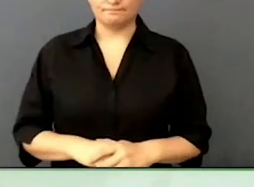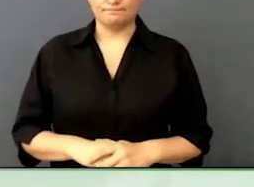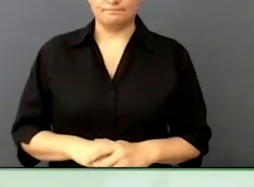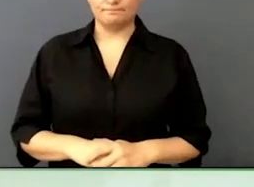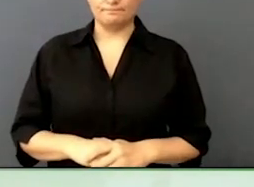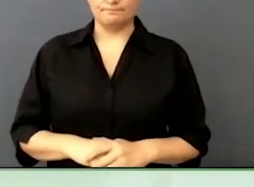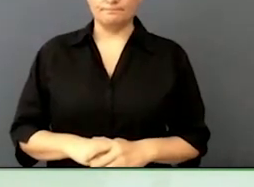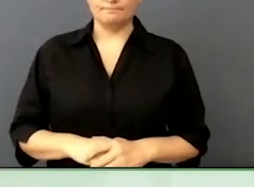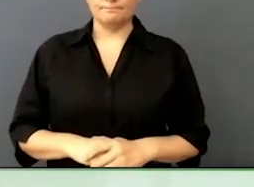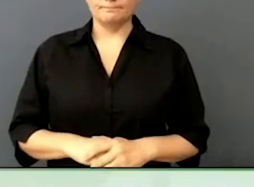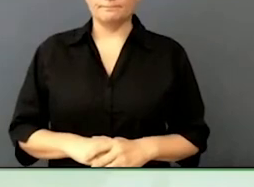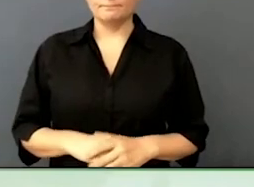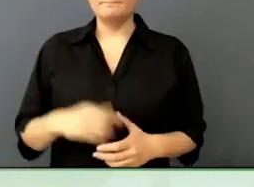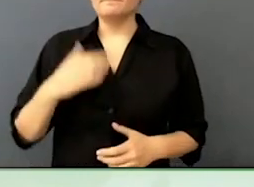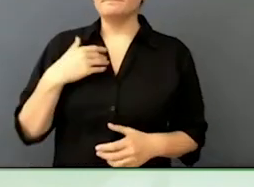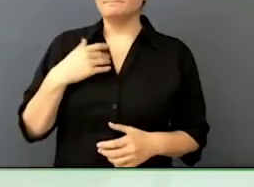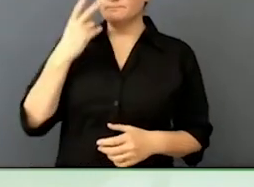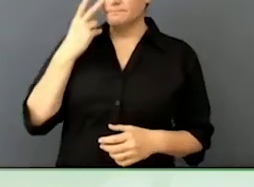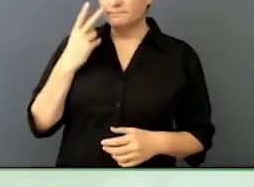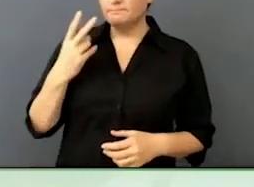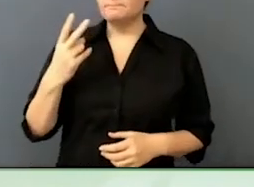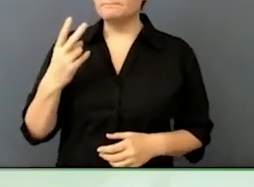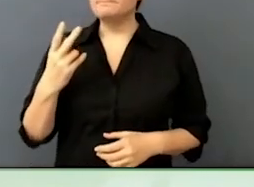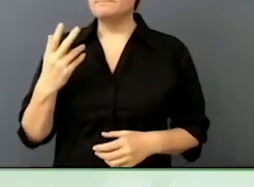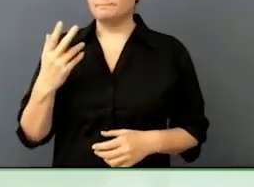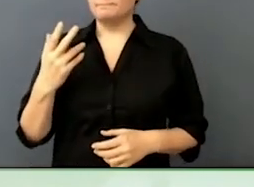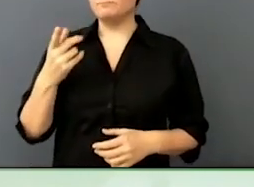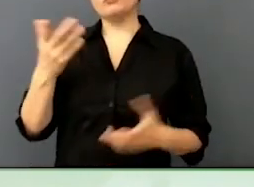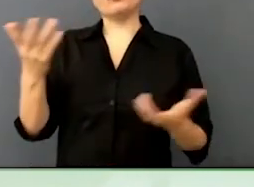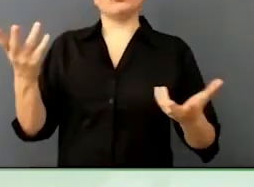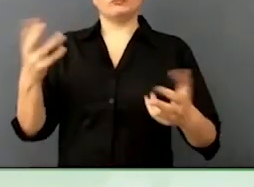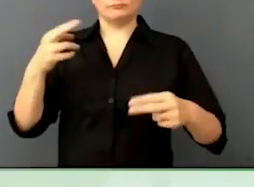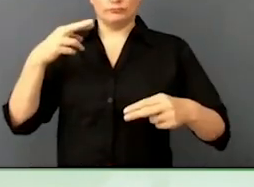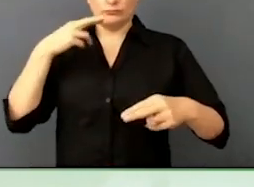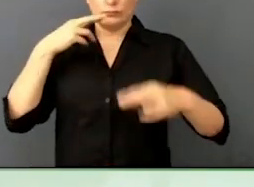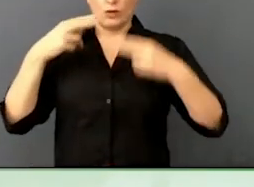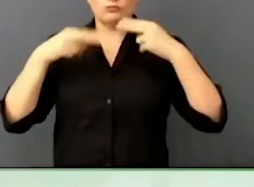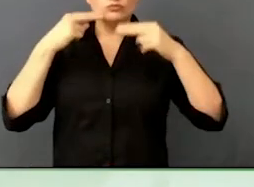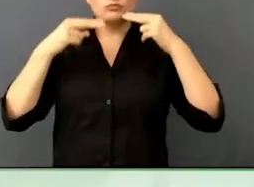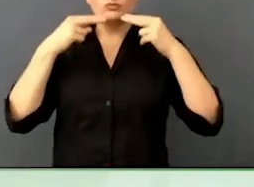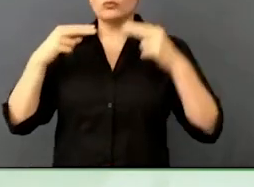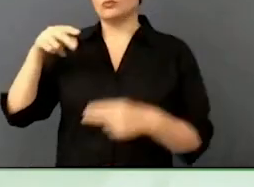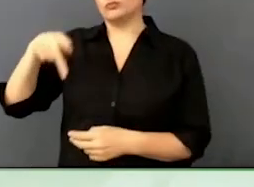winning. Did you see that Pizza Hut in Sri Lanka employed people with